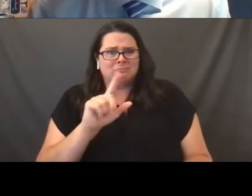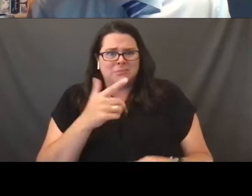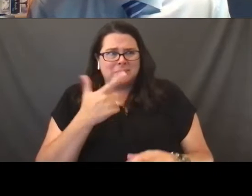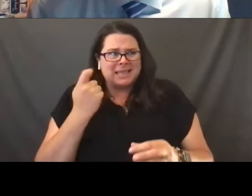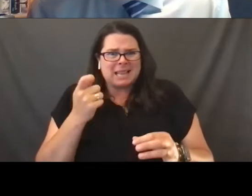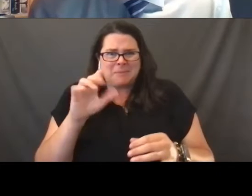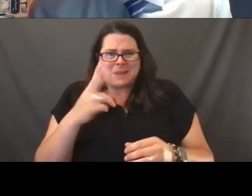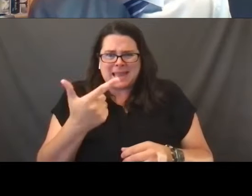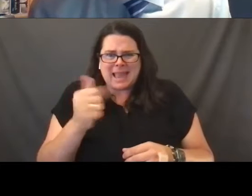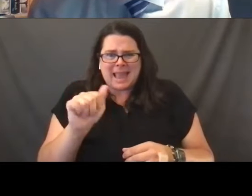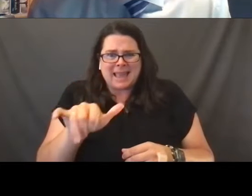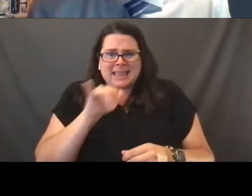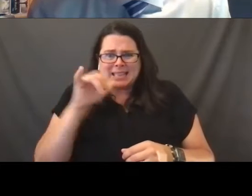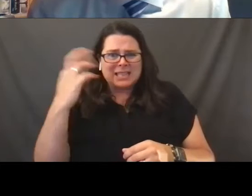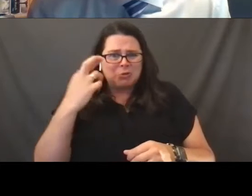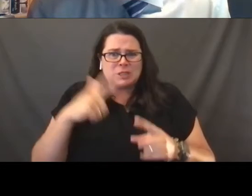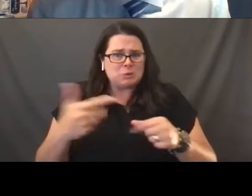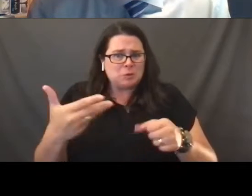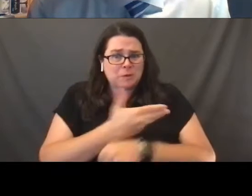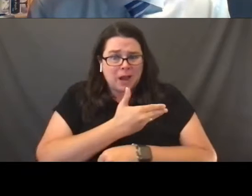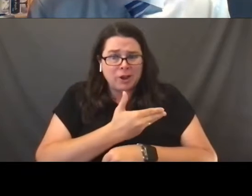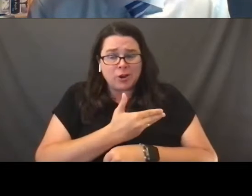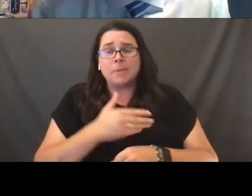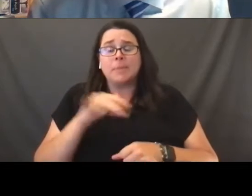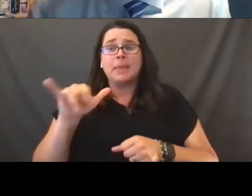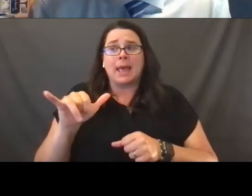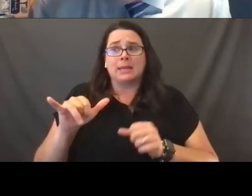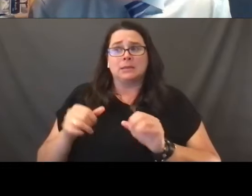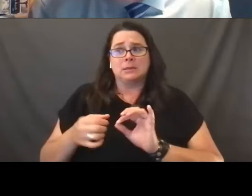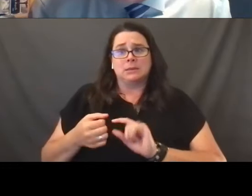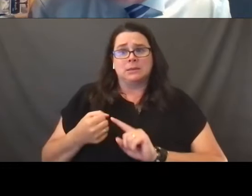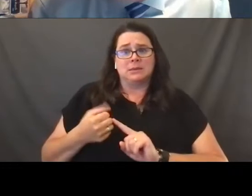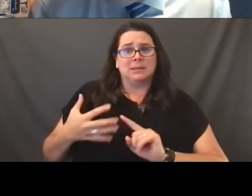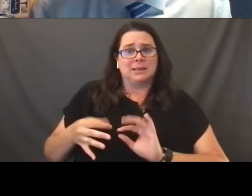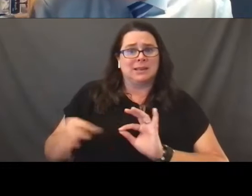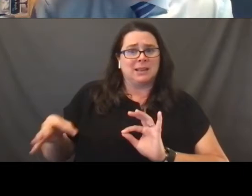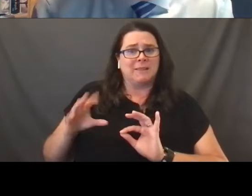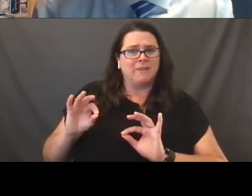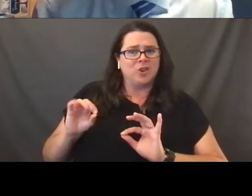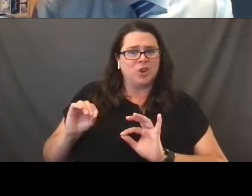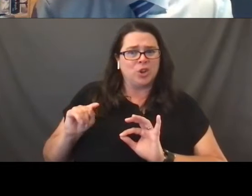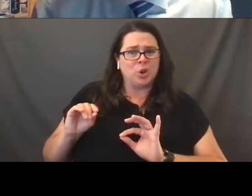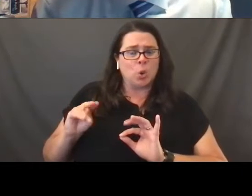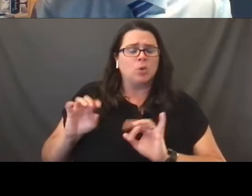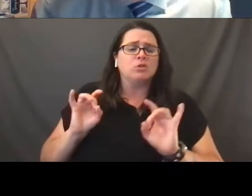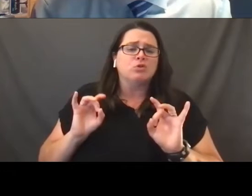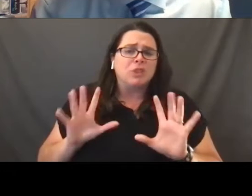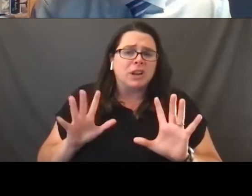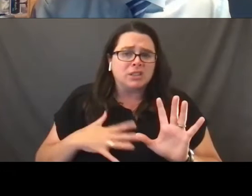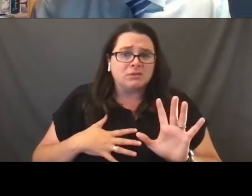This is also a footnote, but very important aspect of this and it's a tragedy and it just reflects on how the law